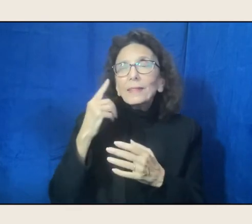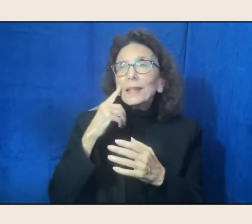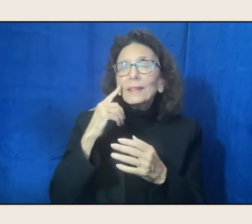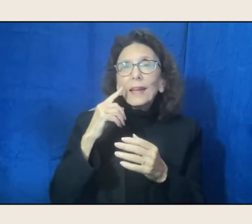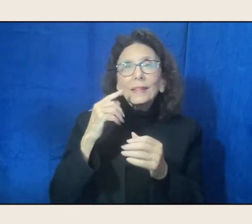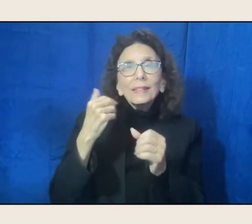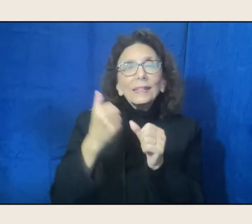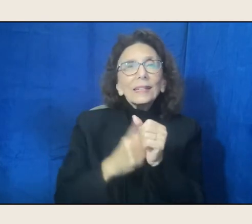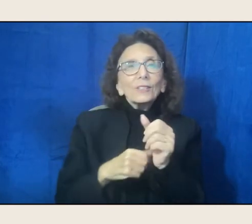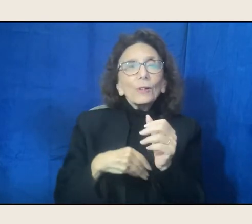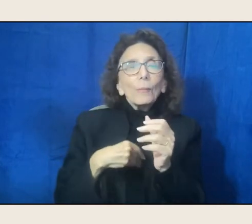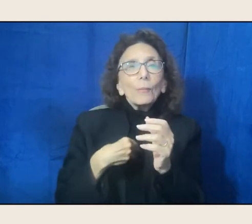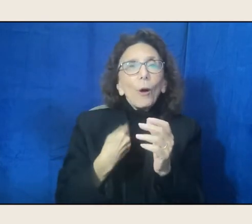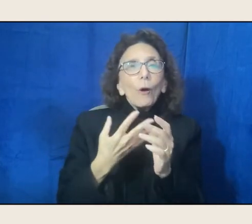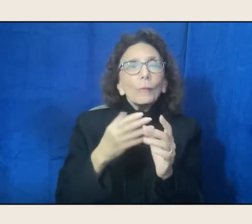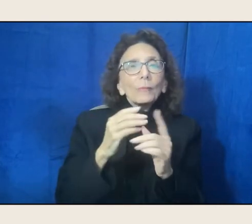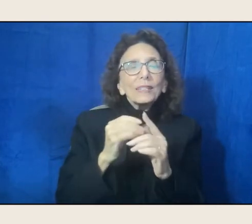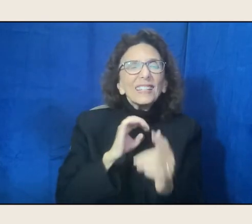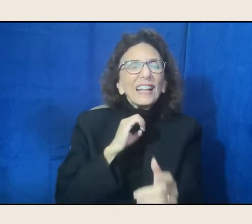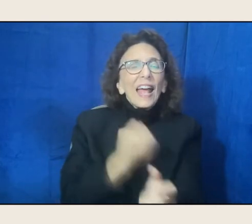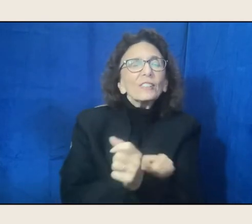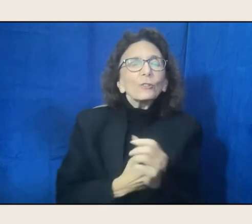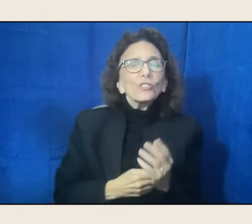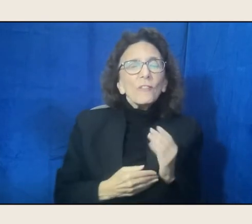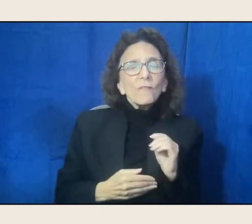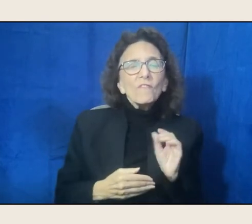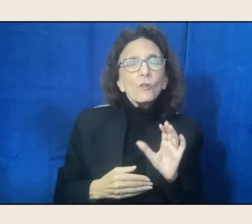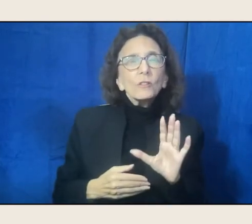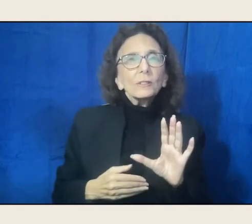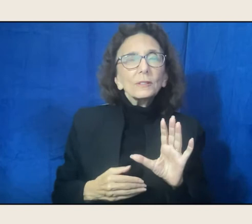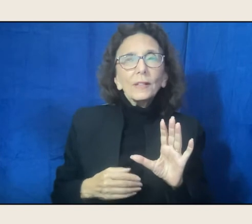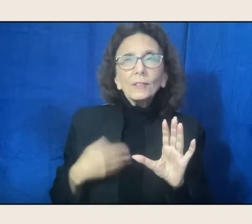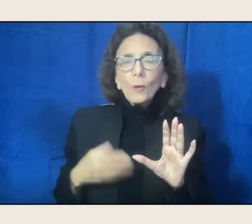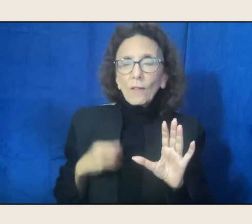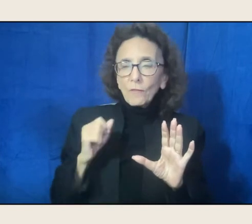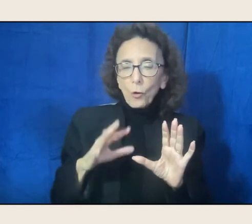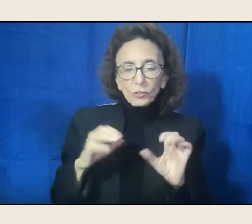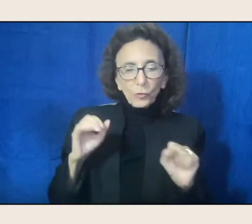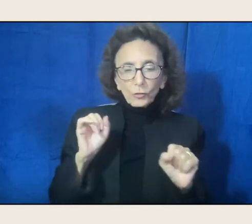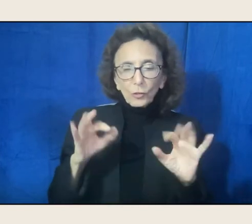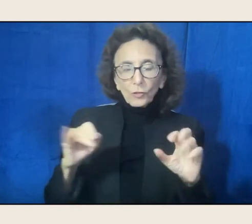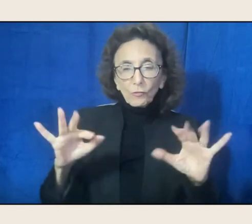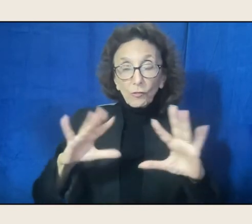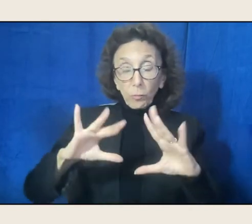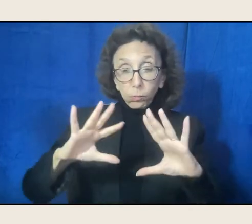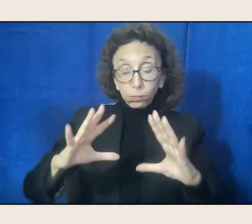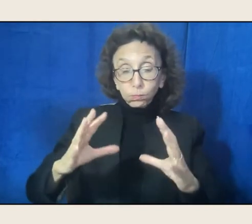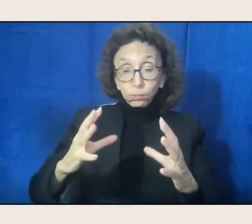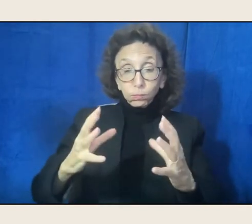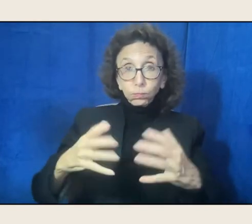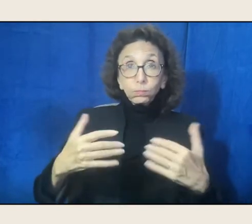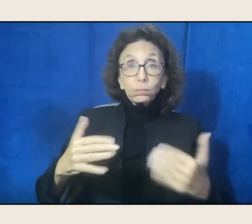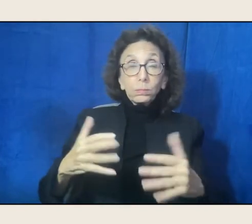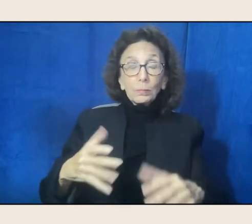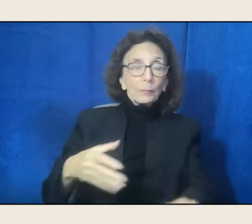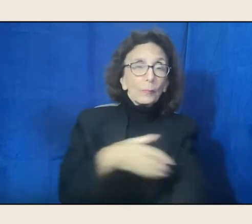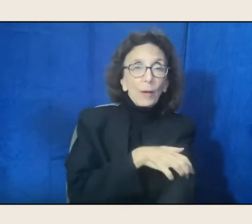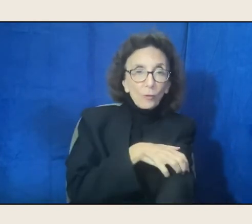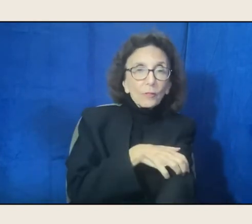and I have them there, all together, it says something, it was important that we be seen as,